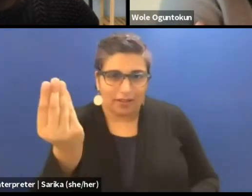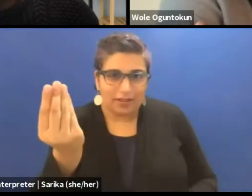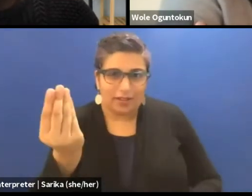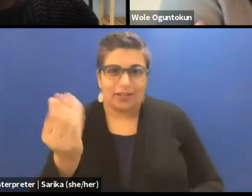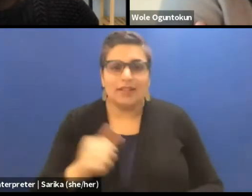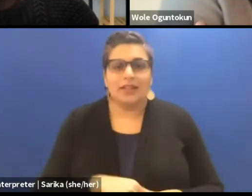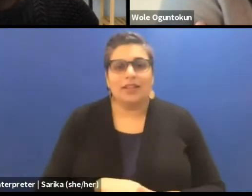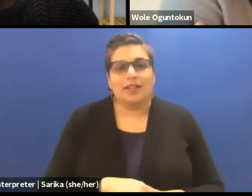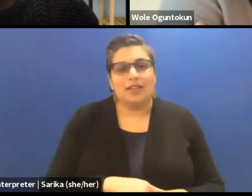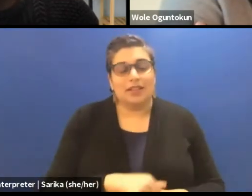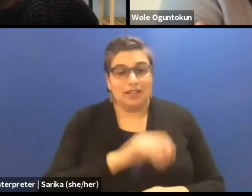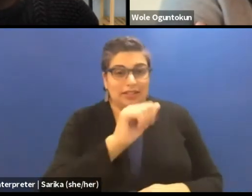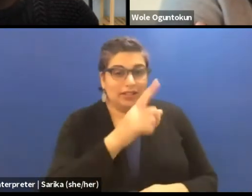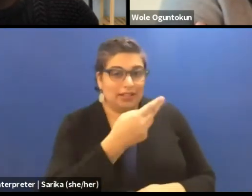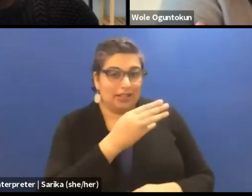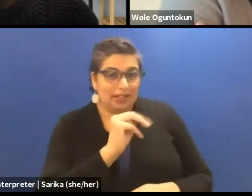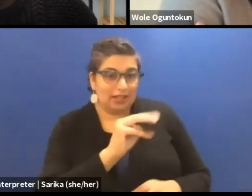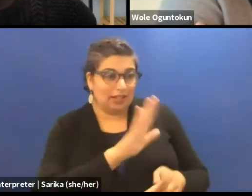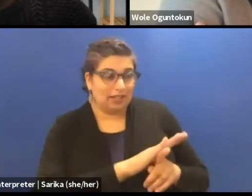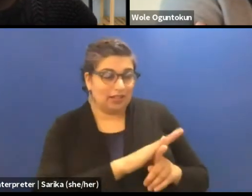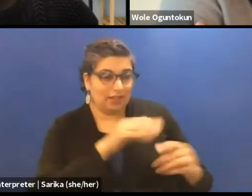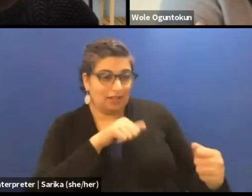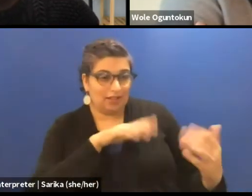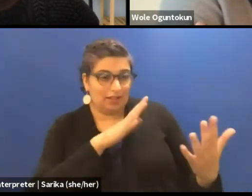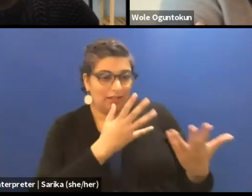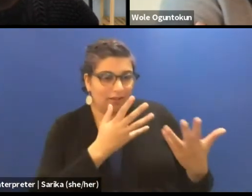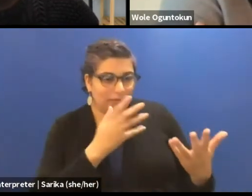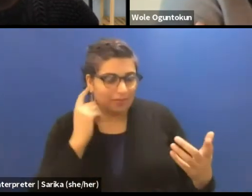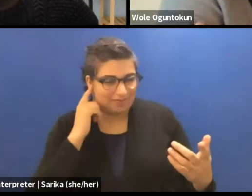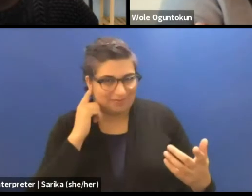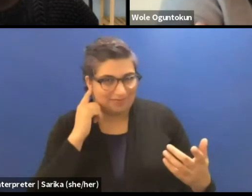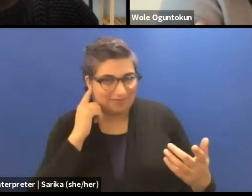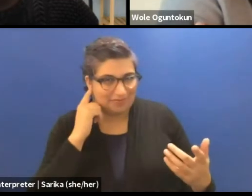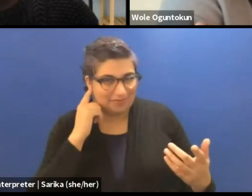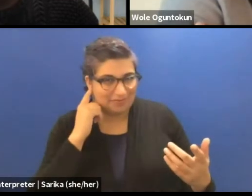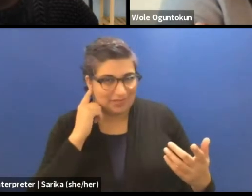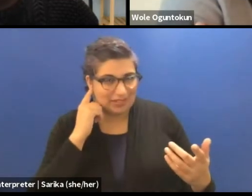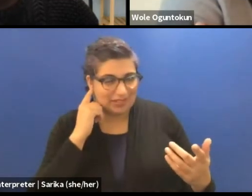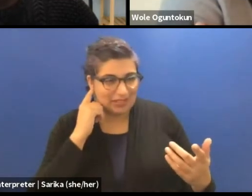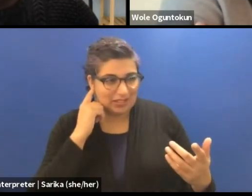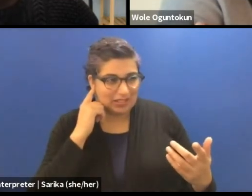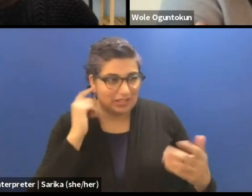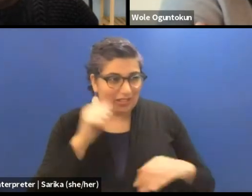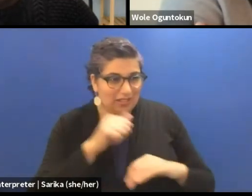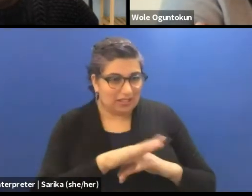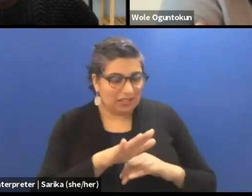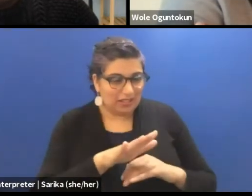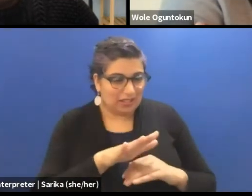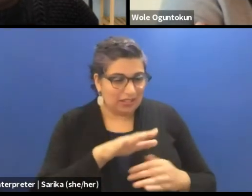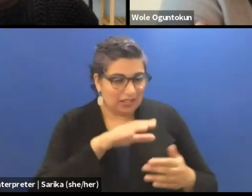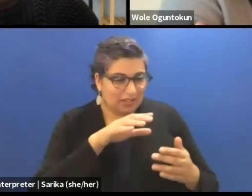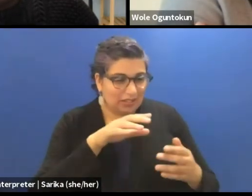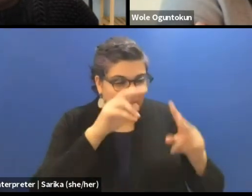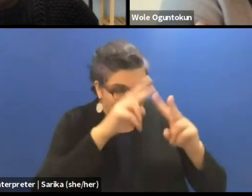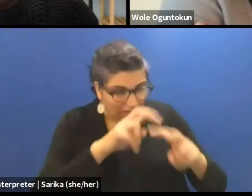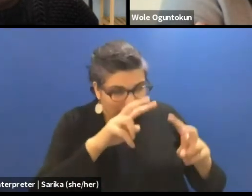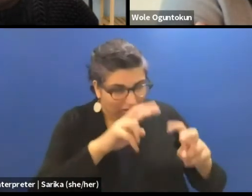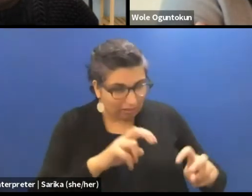where you have to submit a written two-page, sit dow, analyze it within the historical,